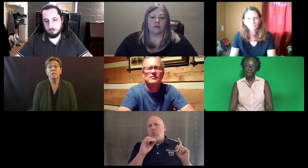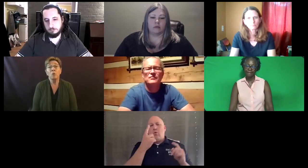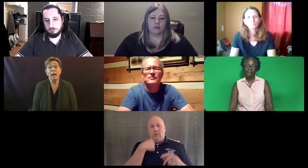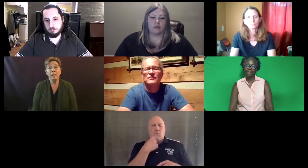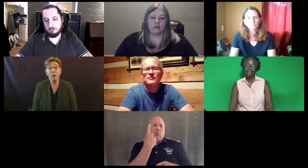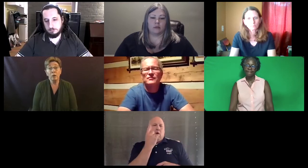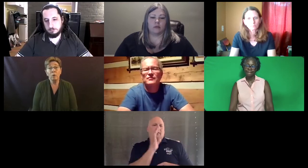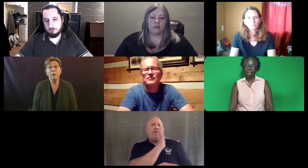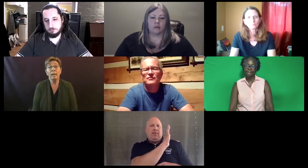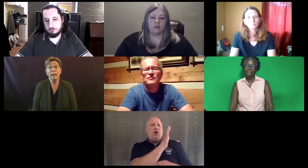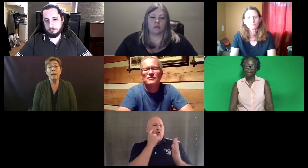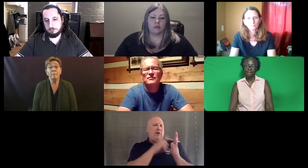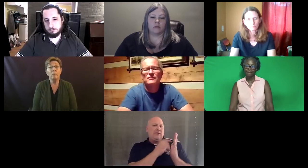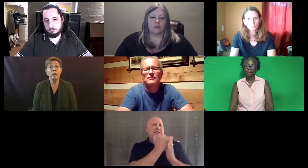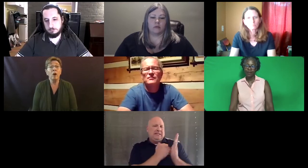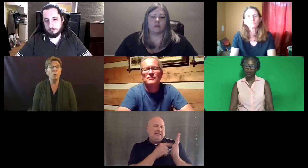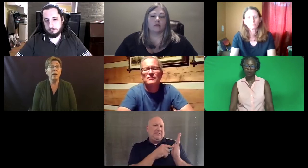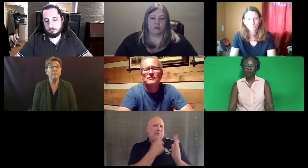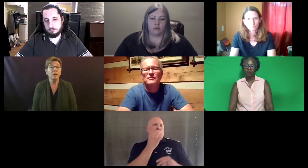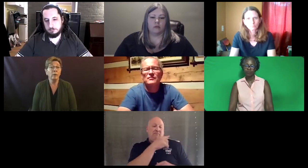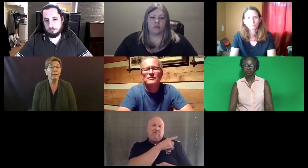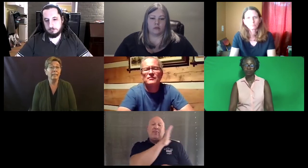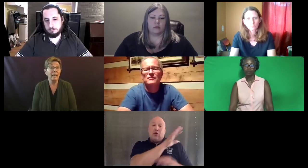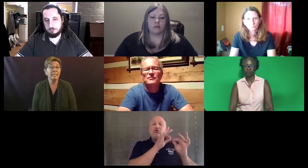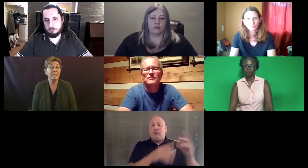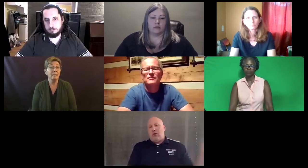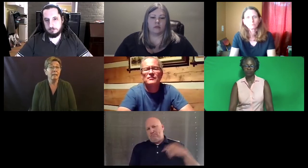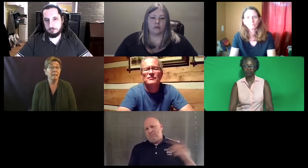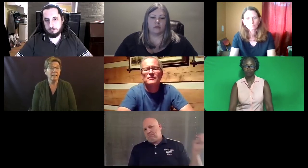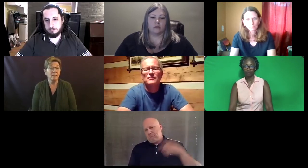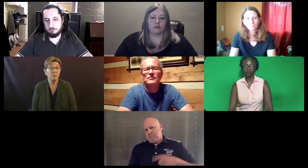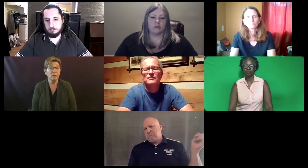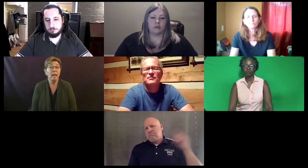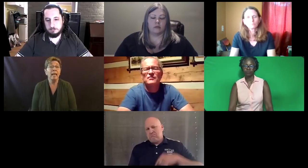So Idaho, we are one of their recognized assessors.